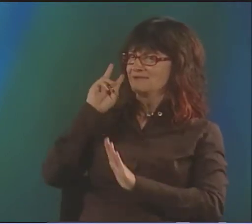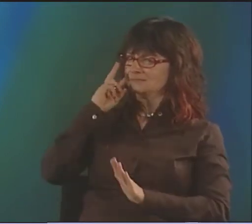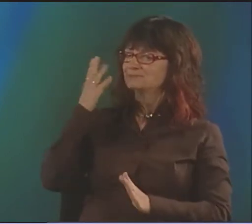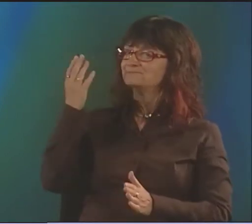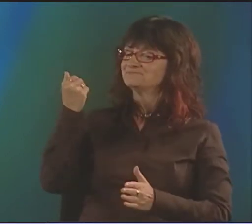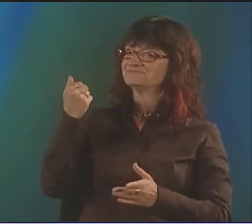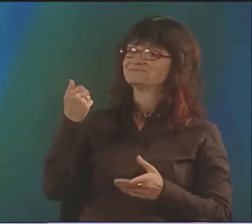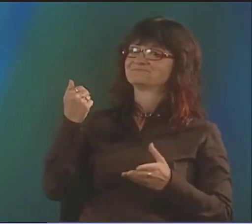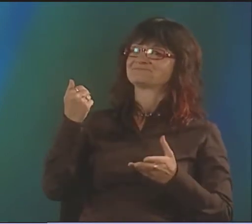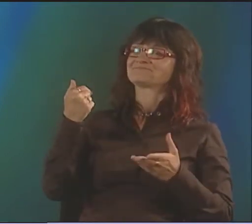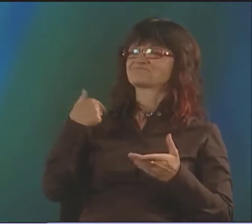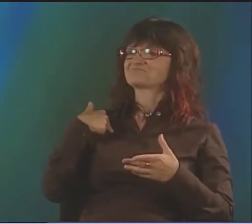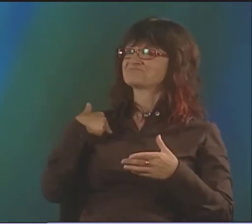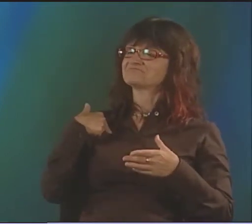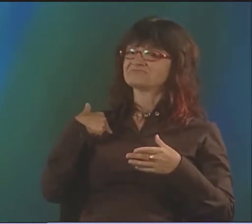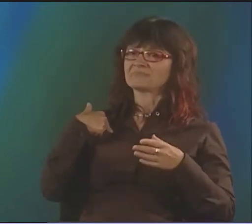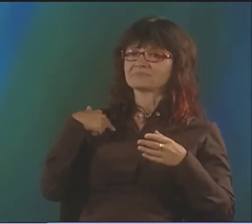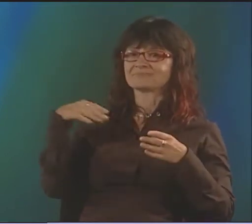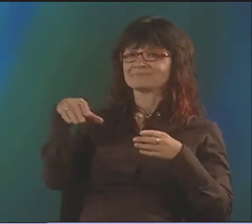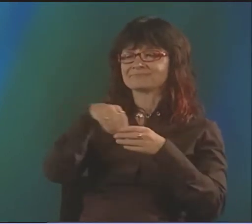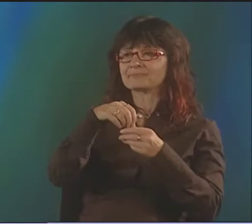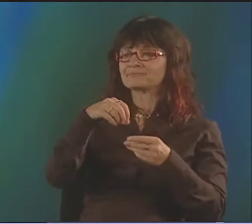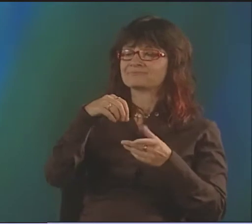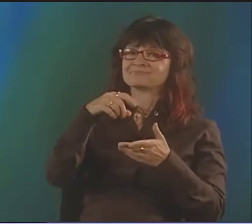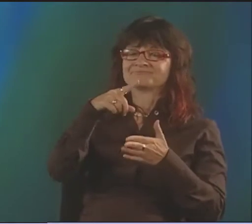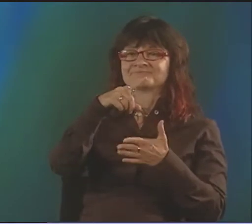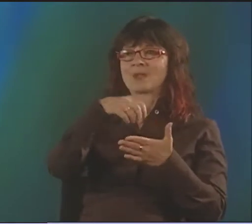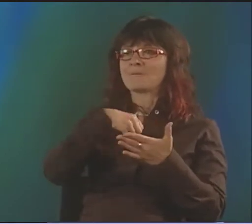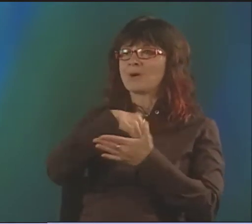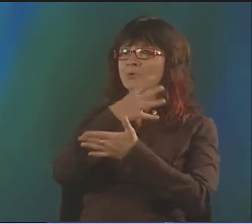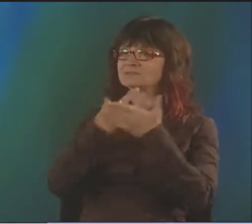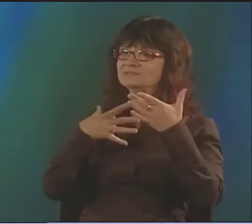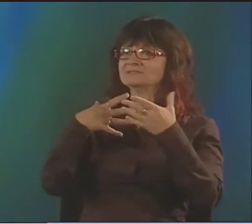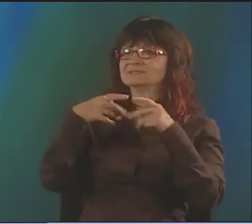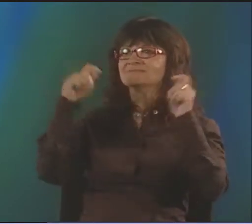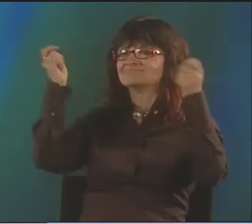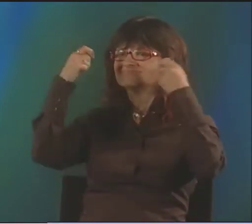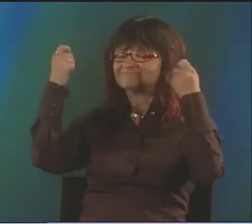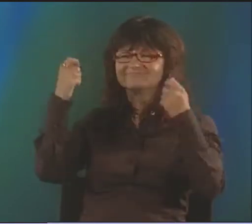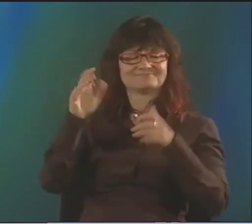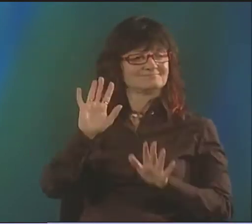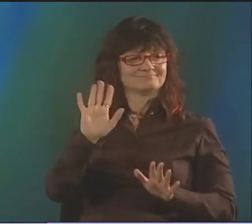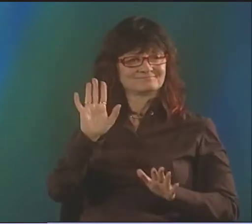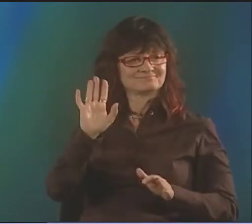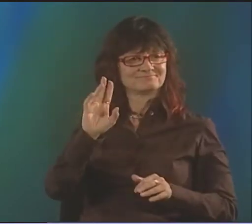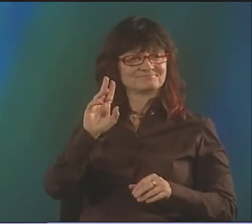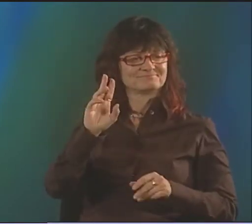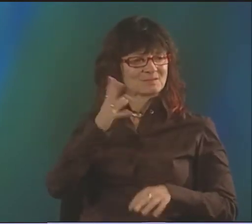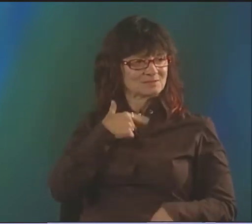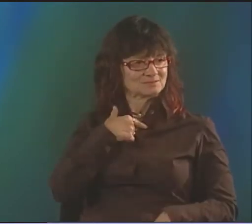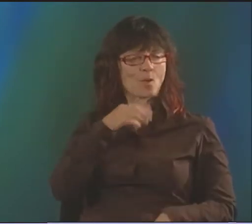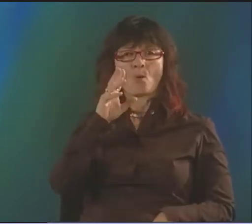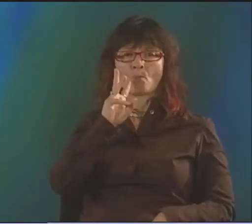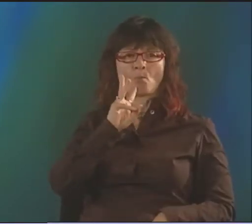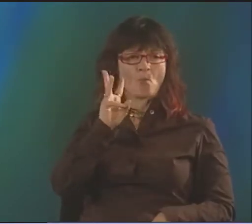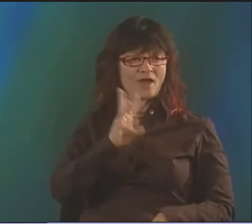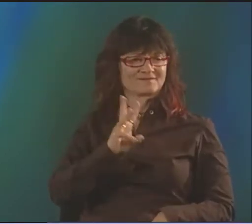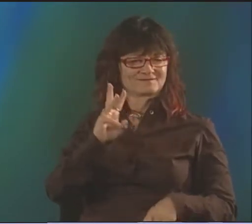LET'S SEE. WHEN I BECAME A VEGETARIAN, IT WAS--LET'S SEE.